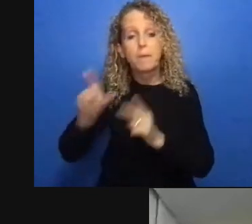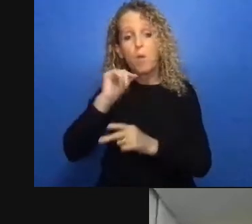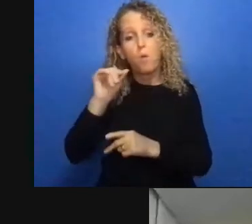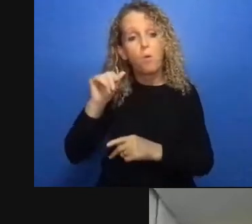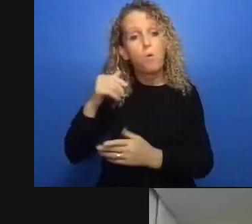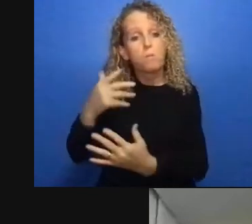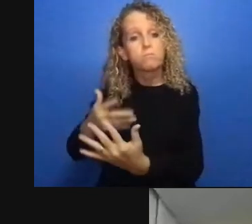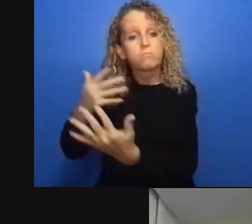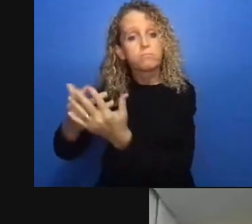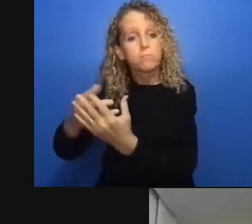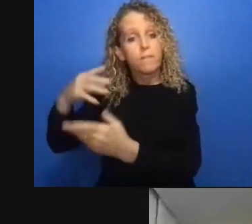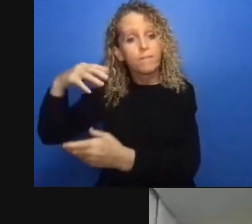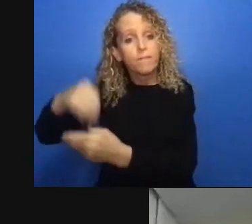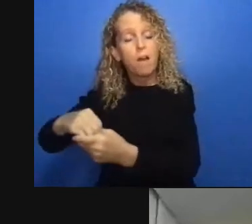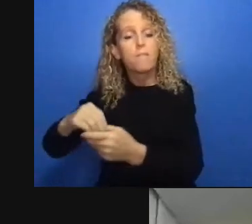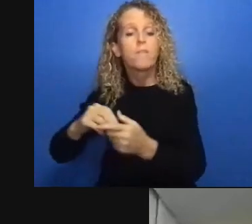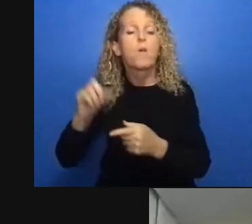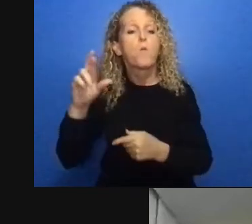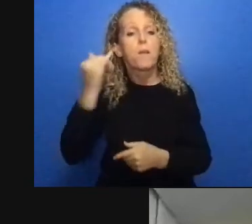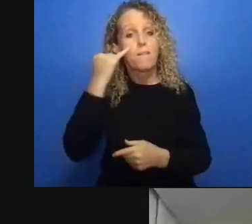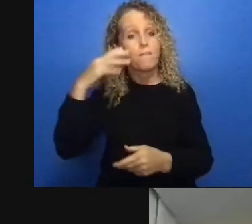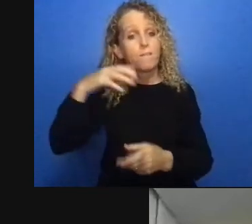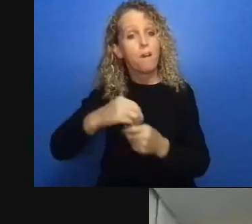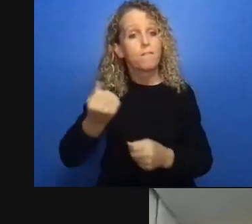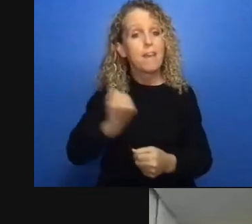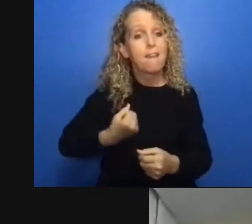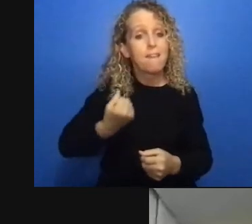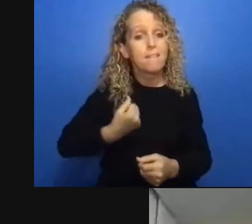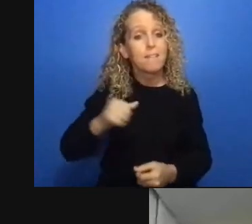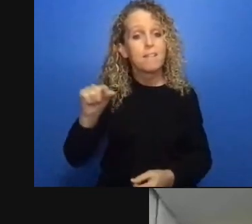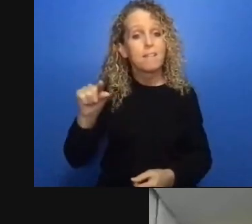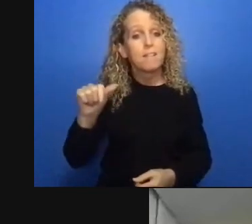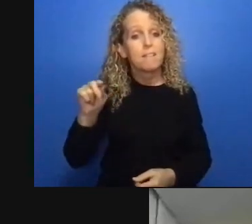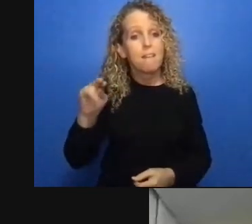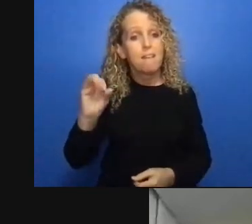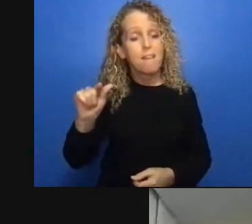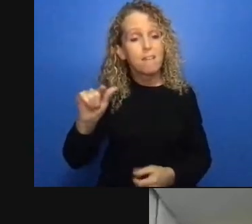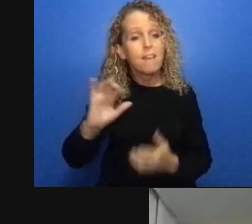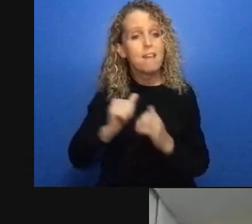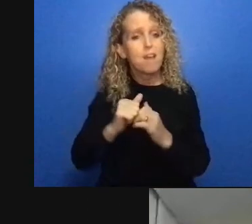Nova Scotia association for community living and a group called people first which are self-advocates